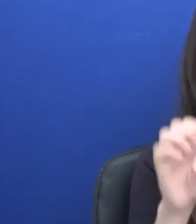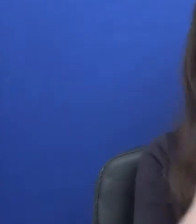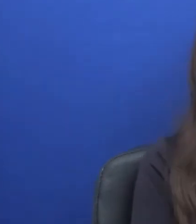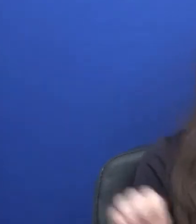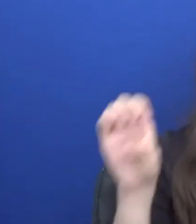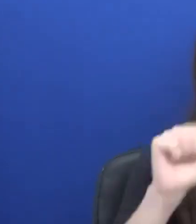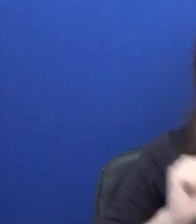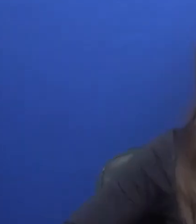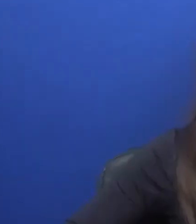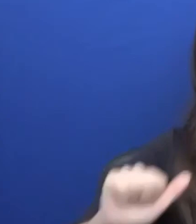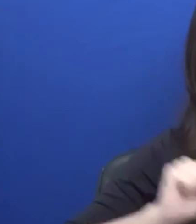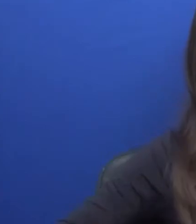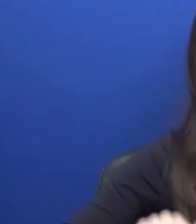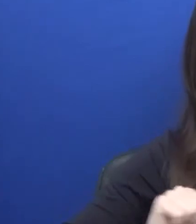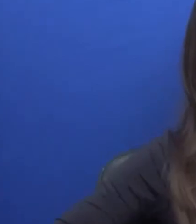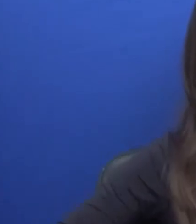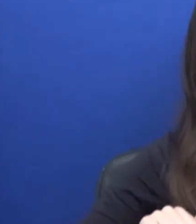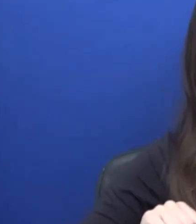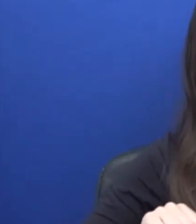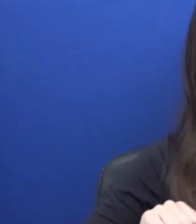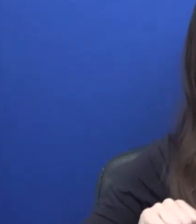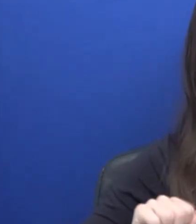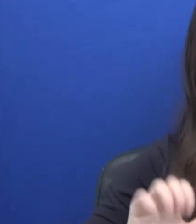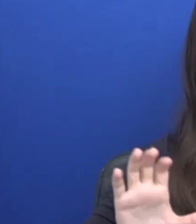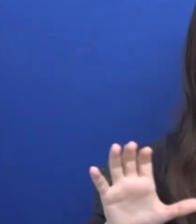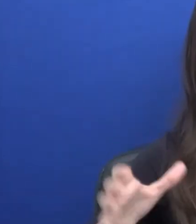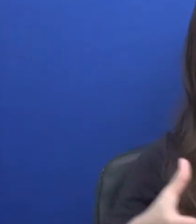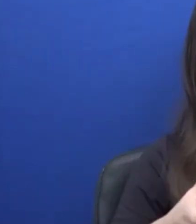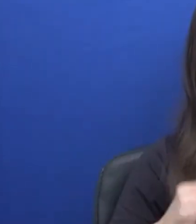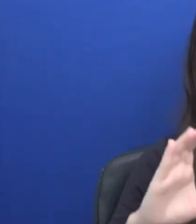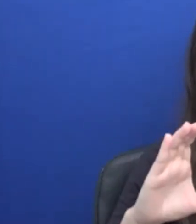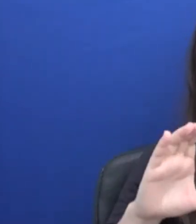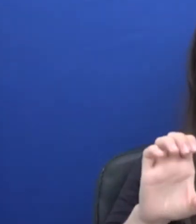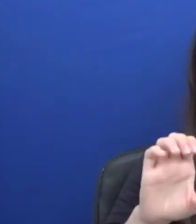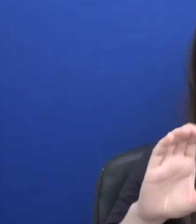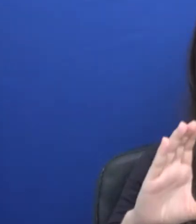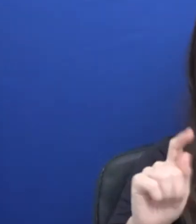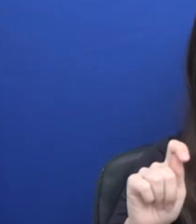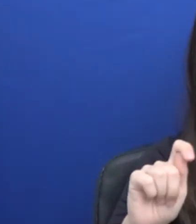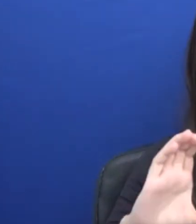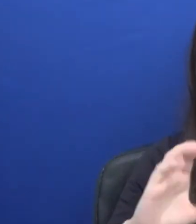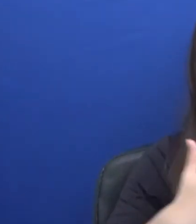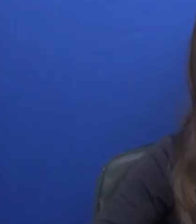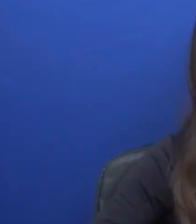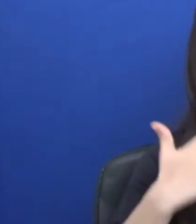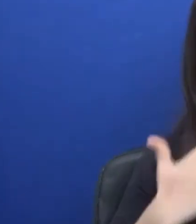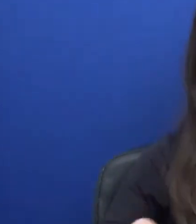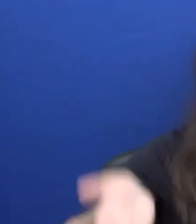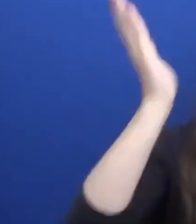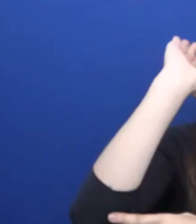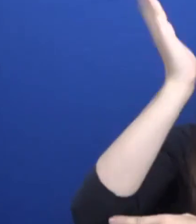of course, to our speakers for their great contributions and commitments,